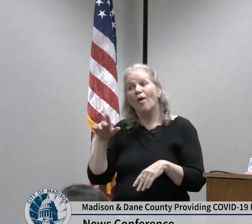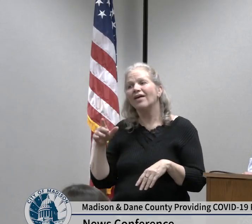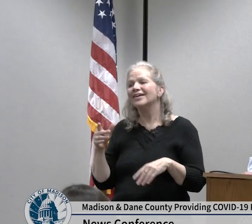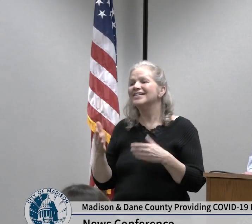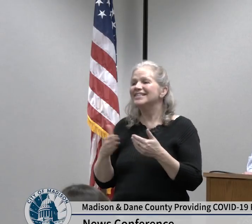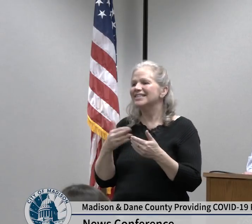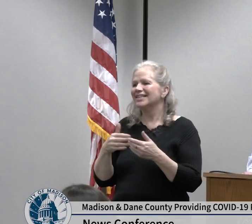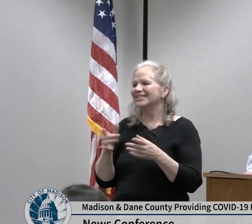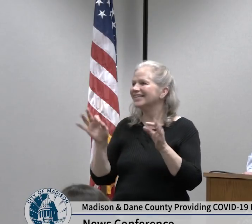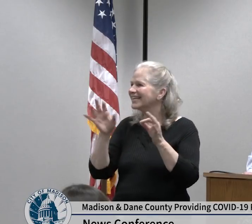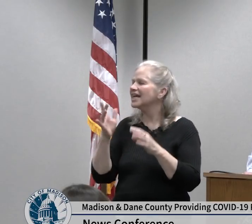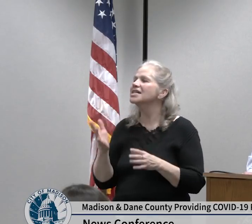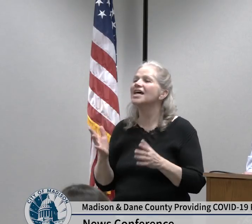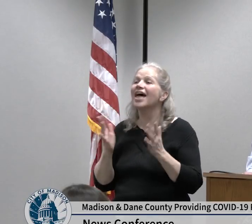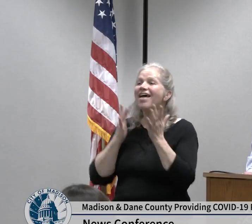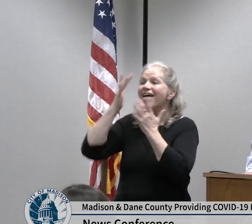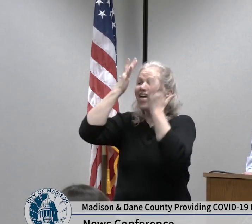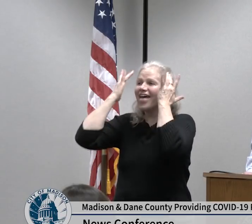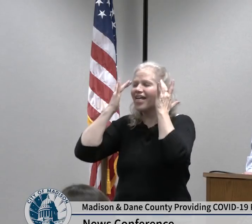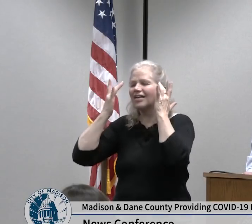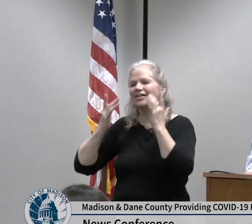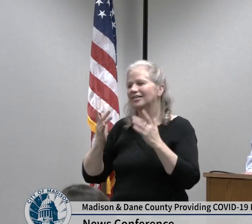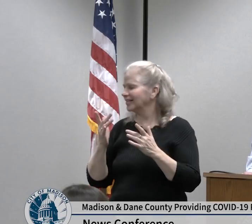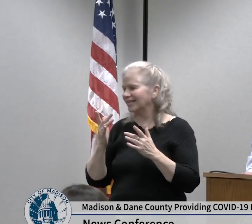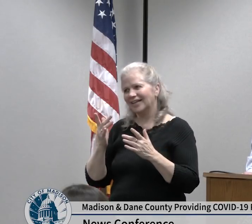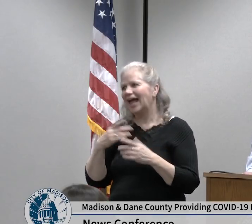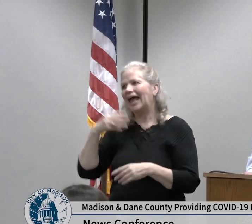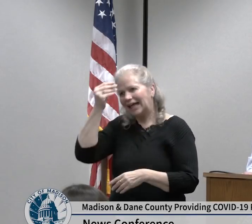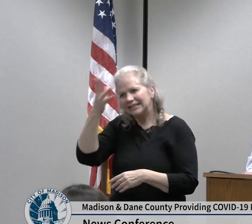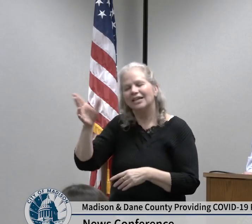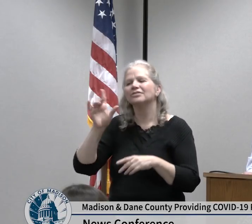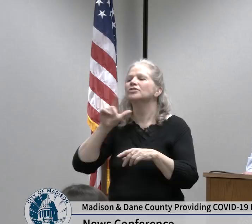face everybody's instinct is to do that but I'm sure everyone has actually kind